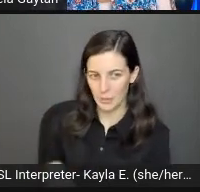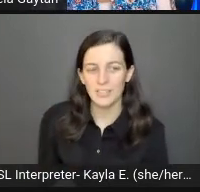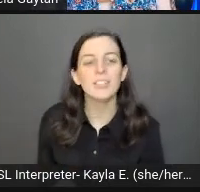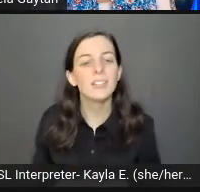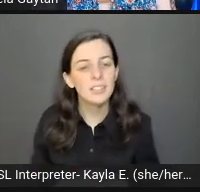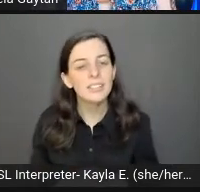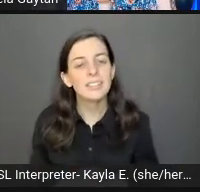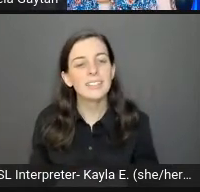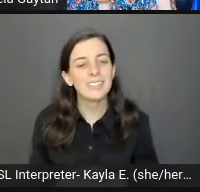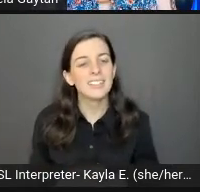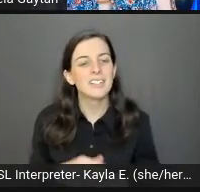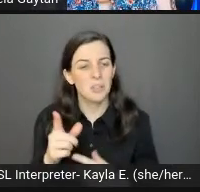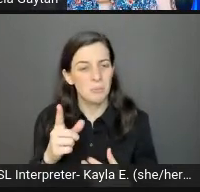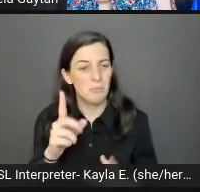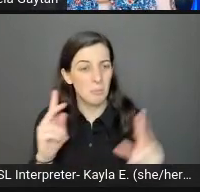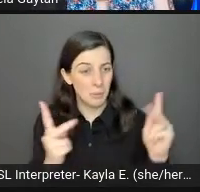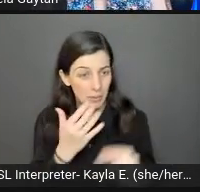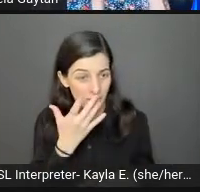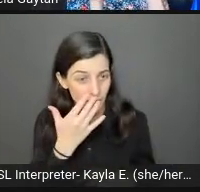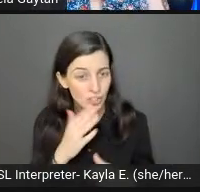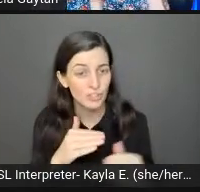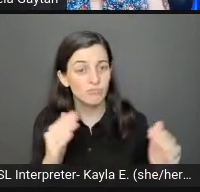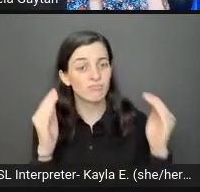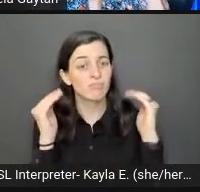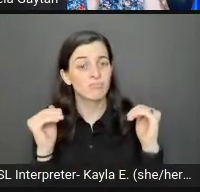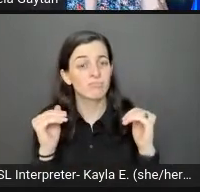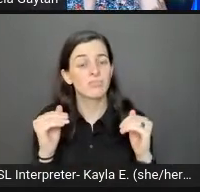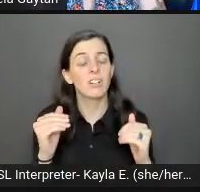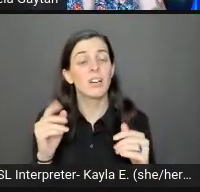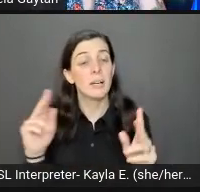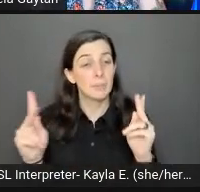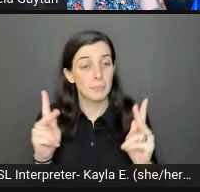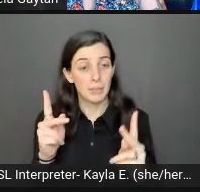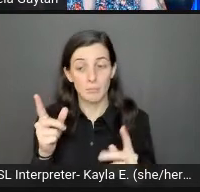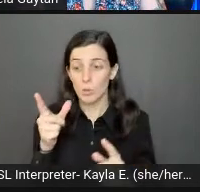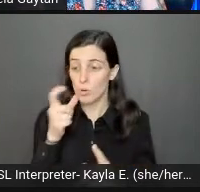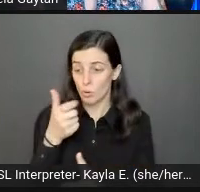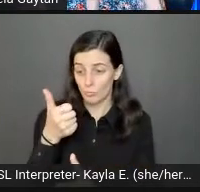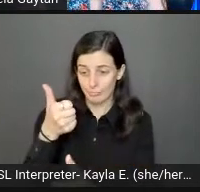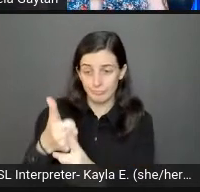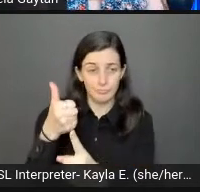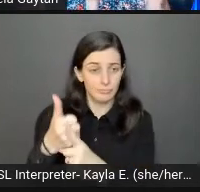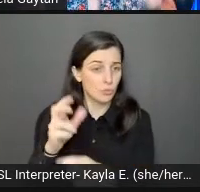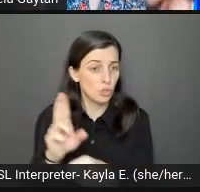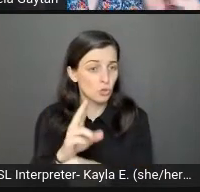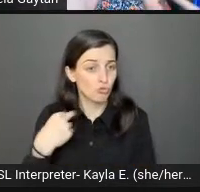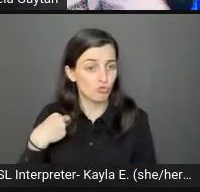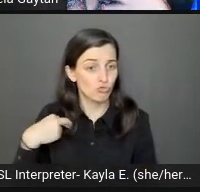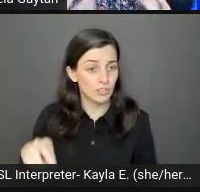Examples of that could be Muslims, Sikhs, Jews, where you're able